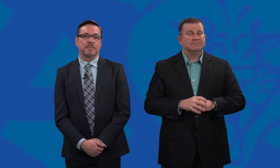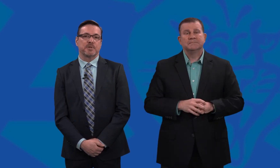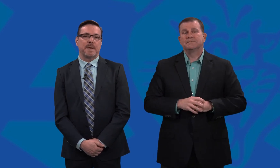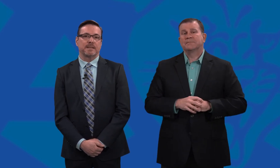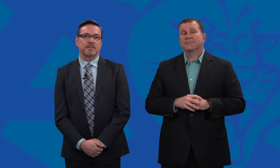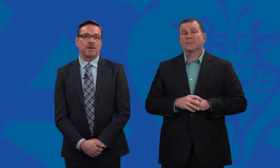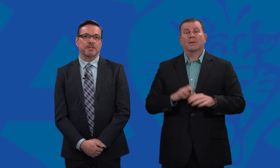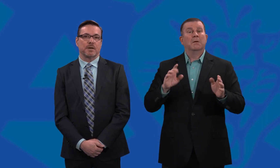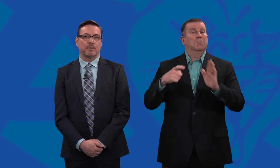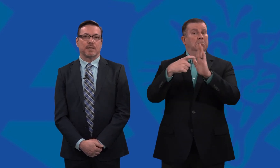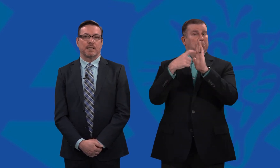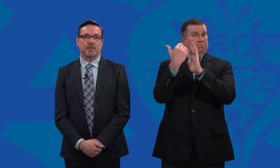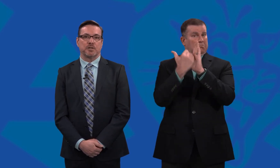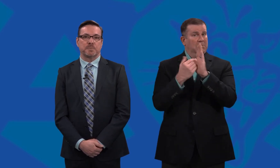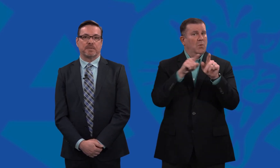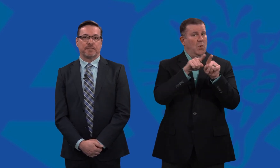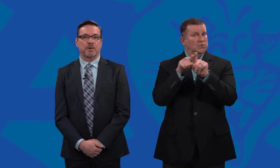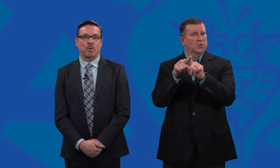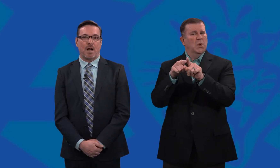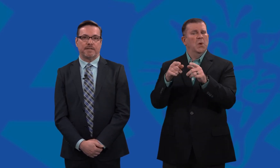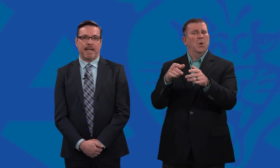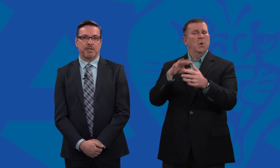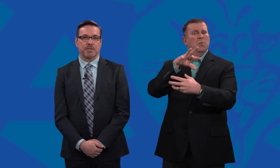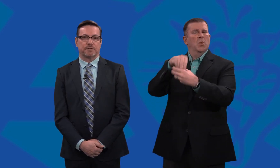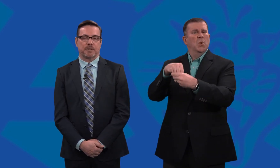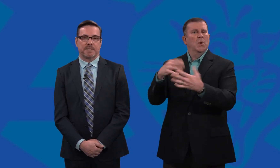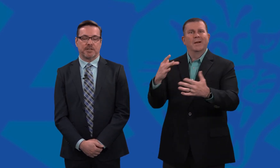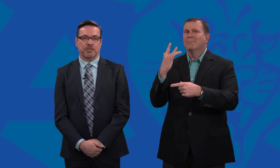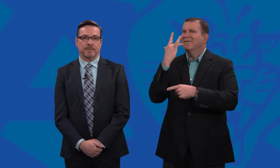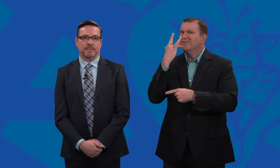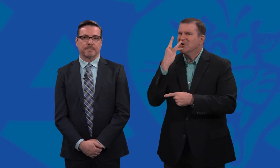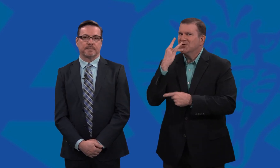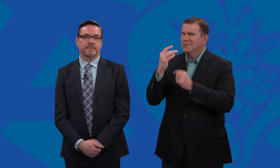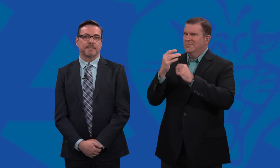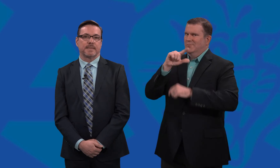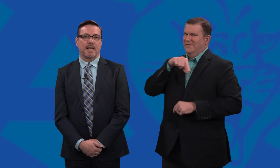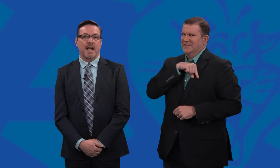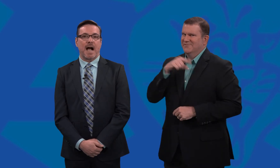The prospectus also includes preferred qualifications for the position.